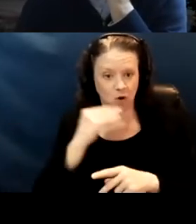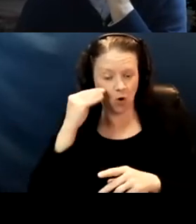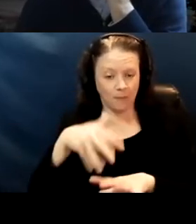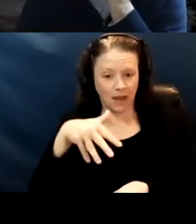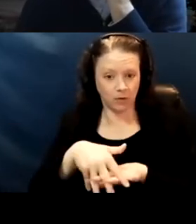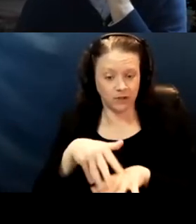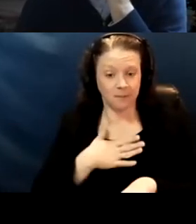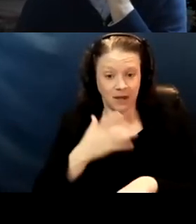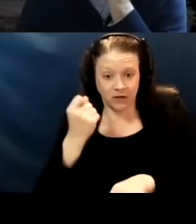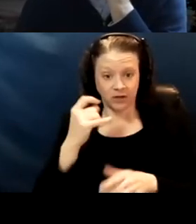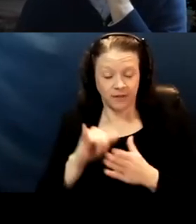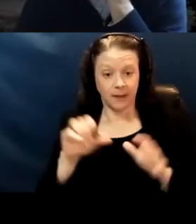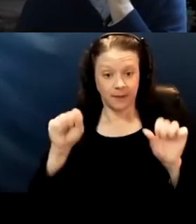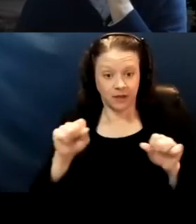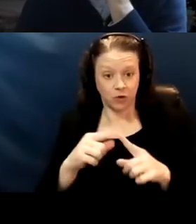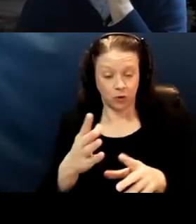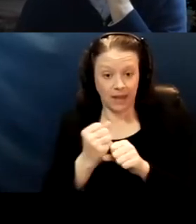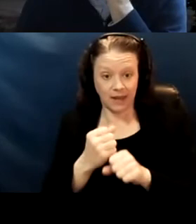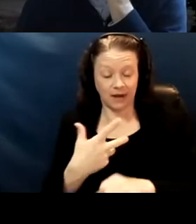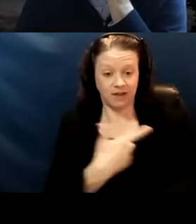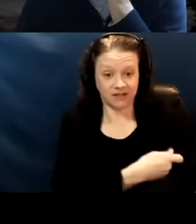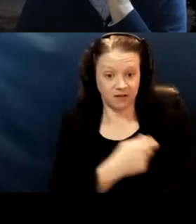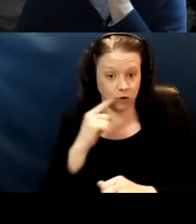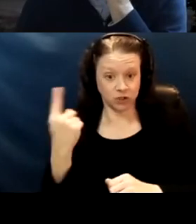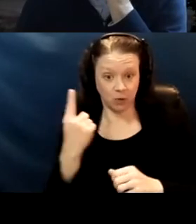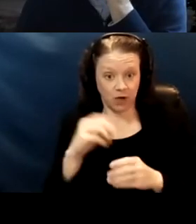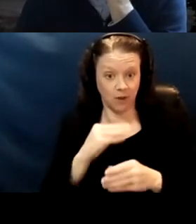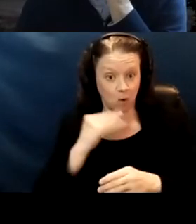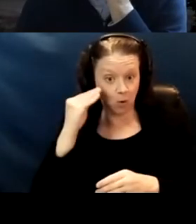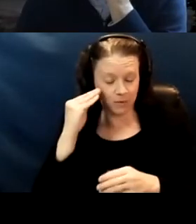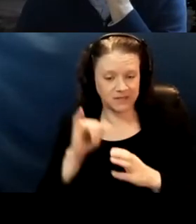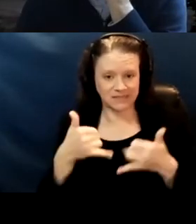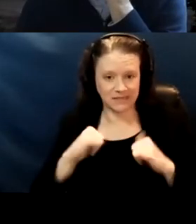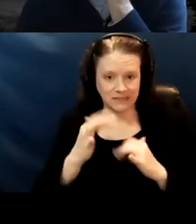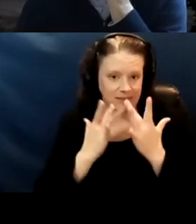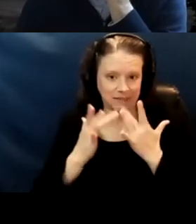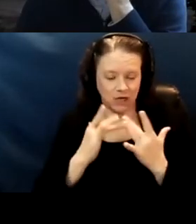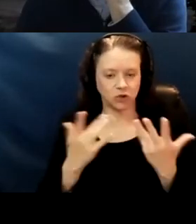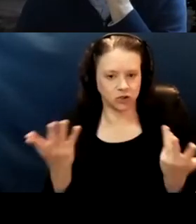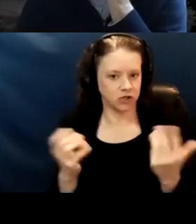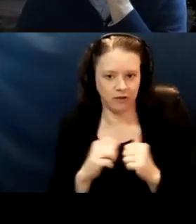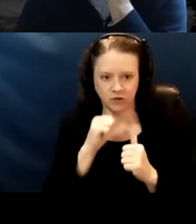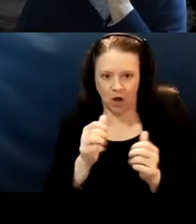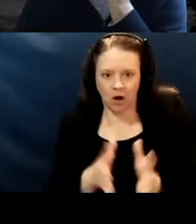the ability to get a vaccine to someone at home is still scarce. There's not a, there's not an abundance of resources for it.